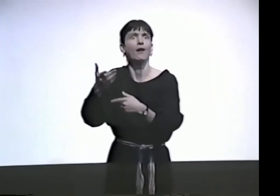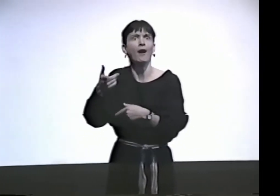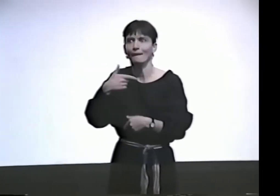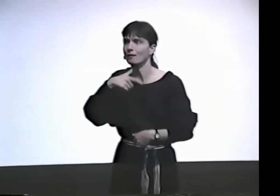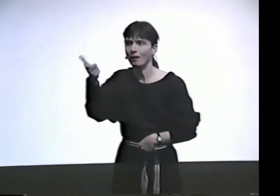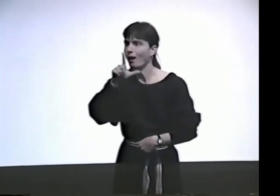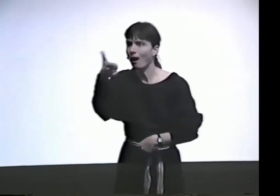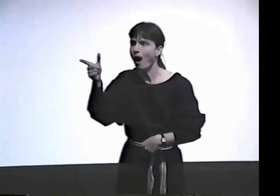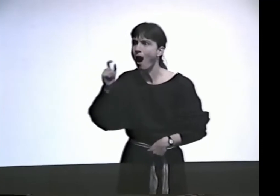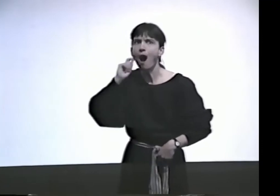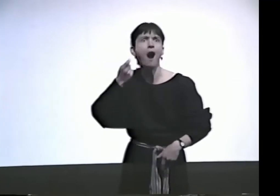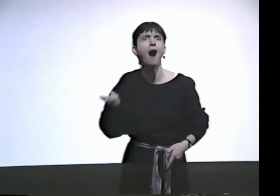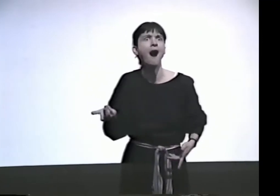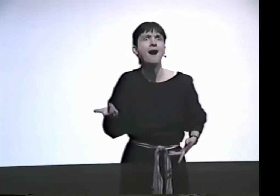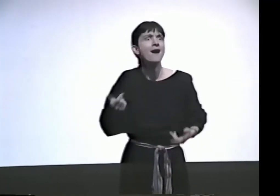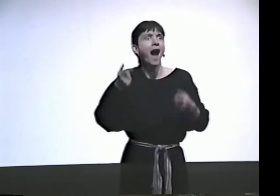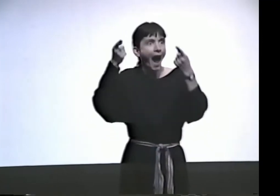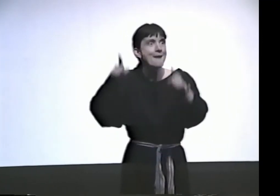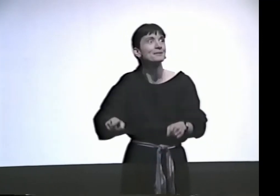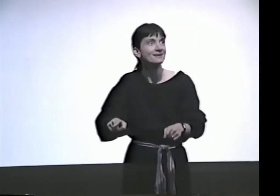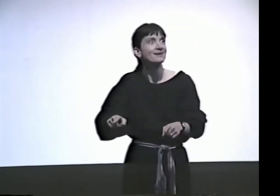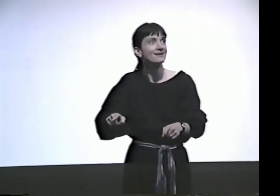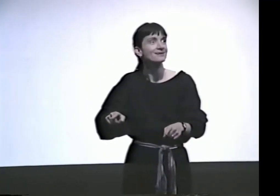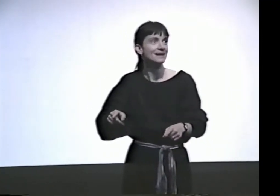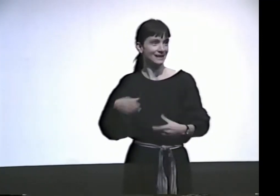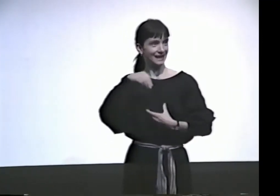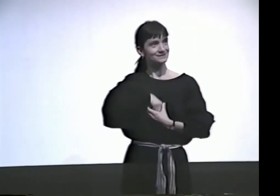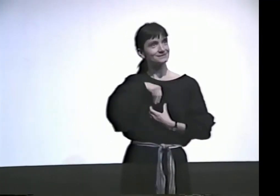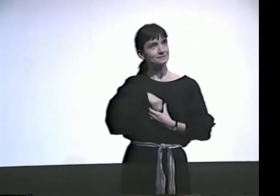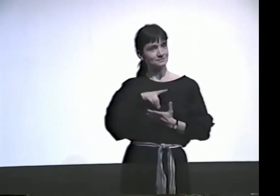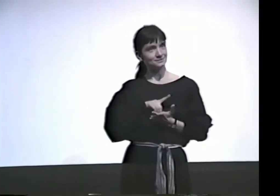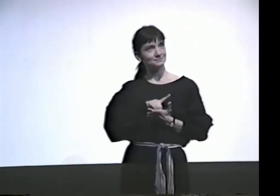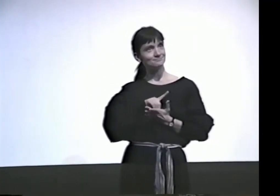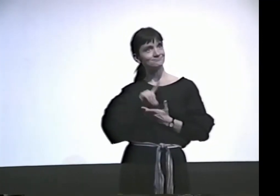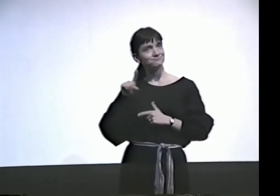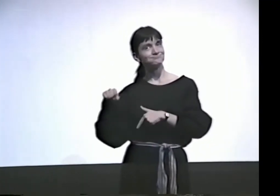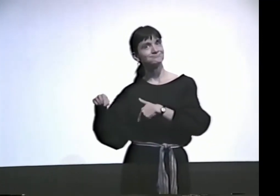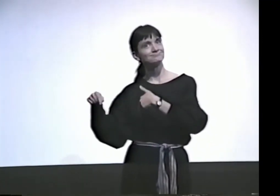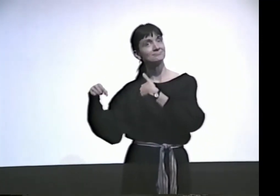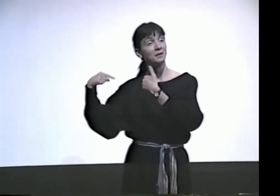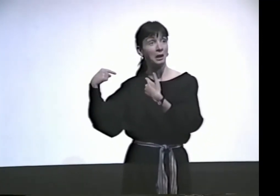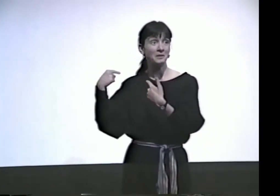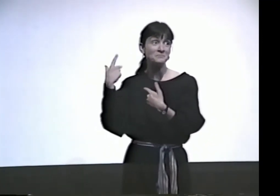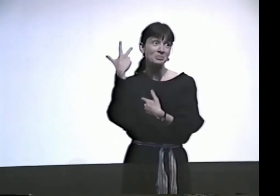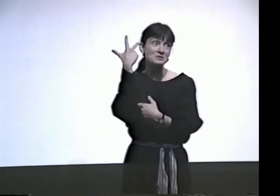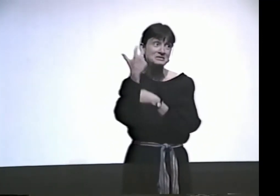EVEN IF I DON'T FOCUS ON HANDSHAPES, SOMEHOW THEY TEND TO COME UP IN MY POEMS. IT'S JUST INSIDE ME.